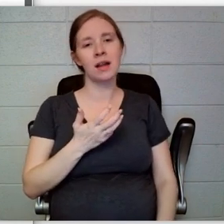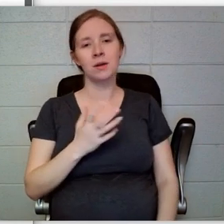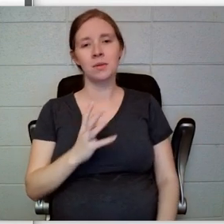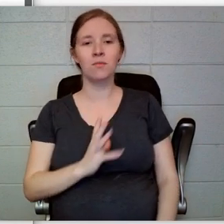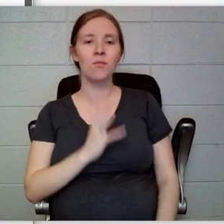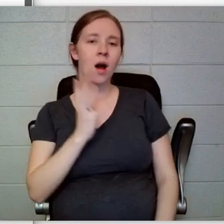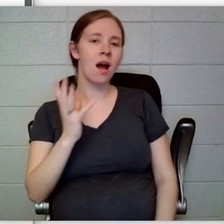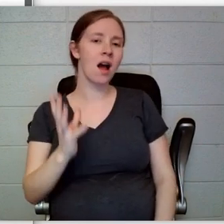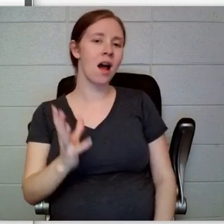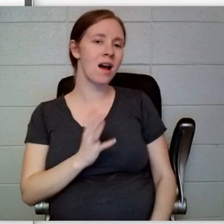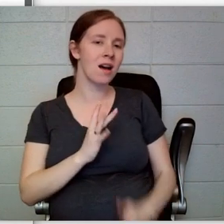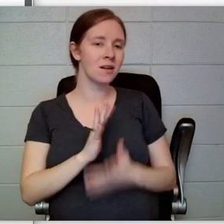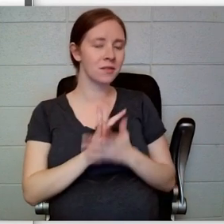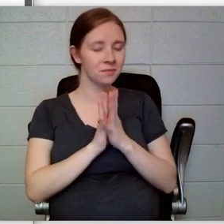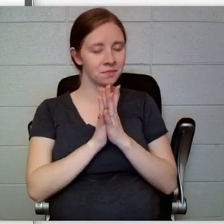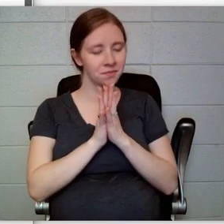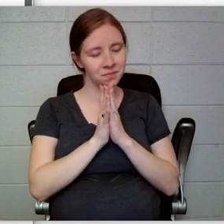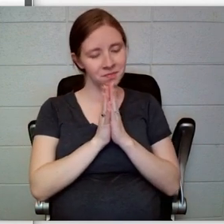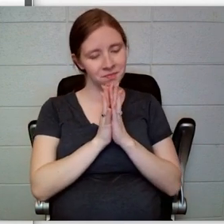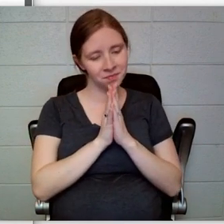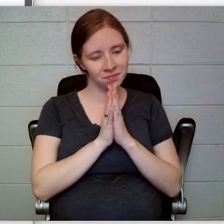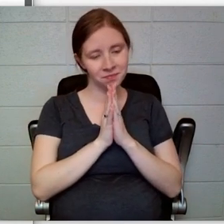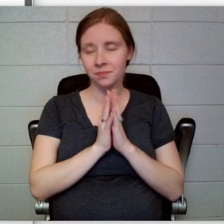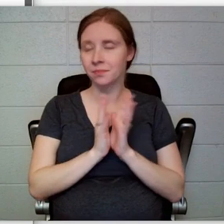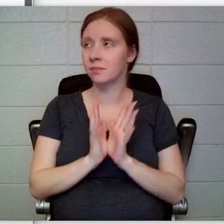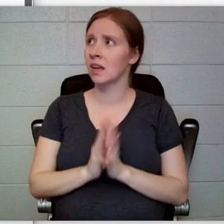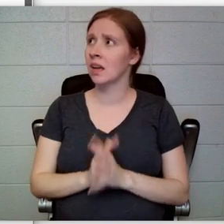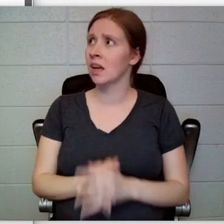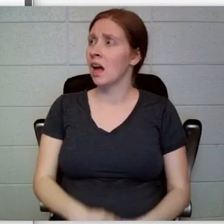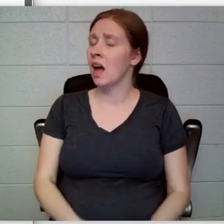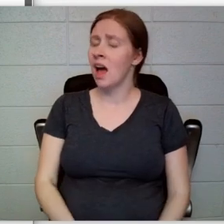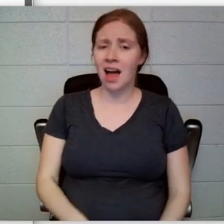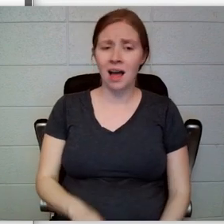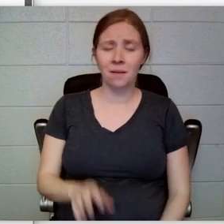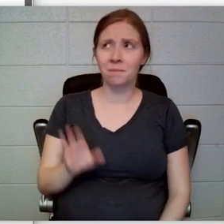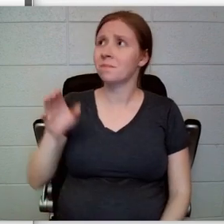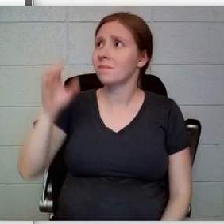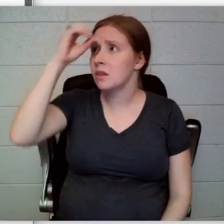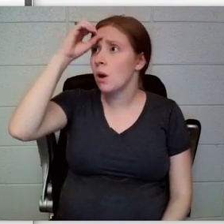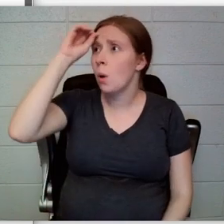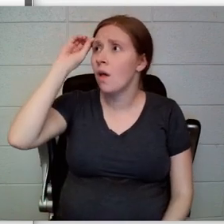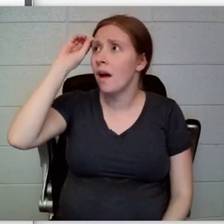“Count Olaf,” Violet said, and then stopped herself. She wanted to argue